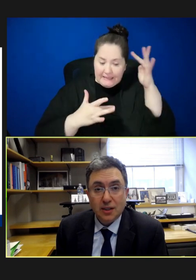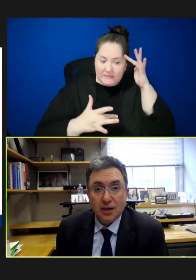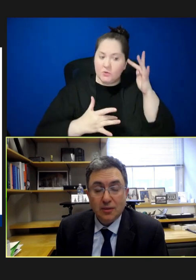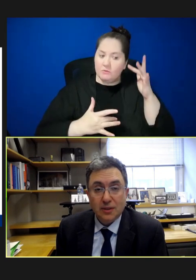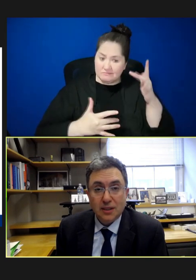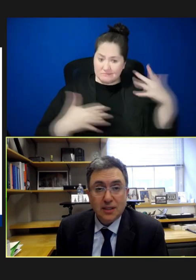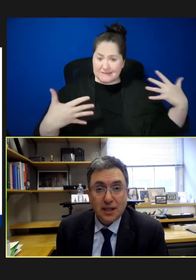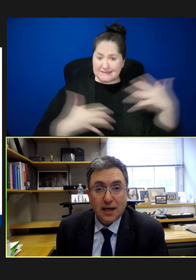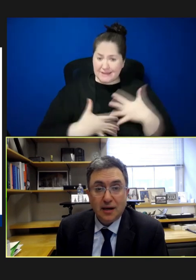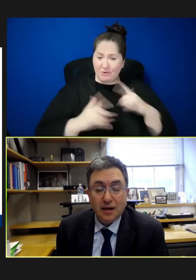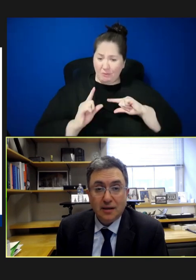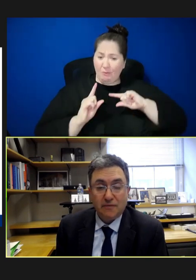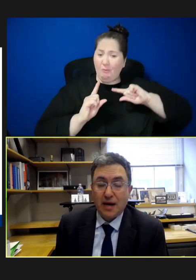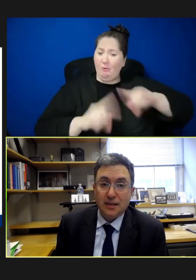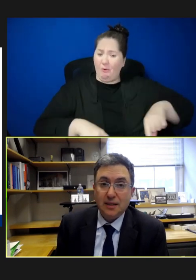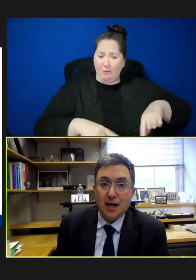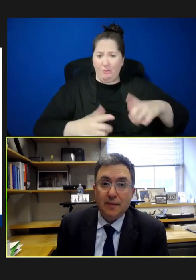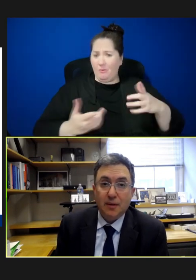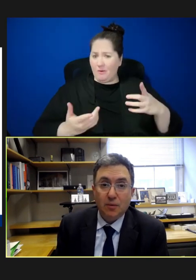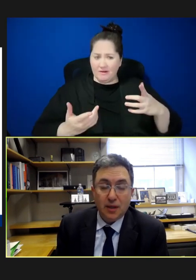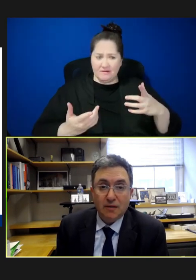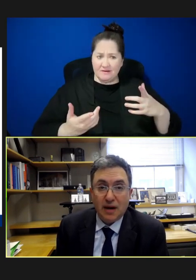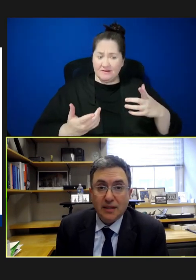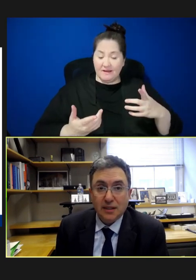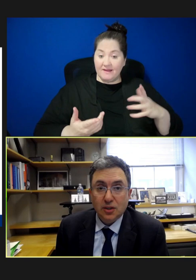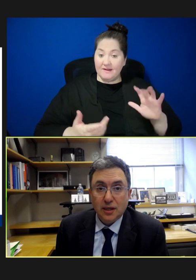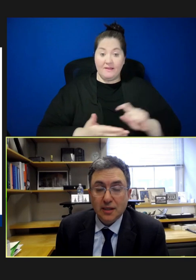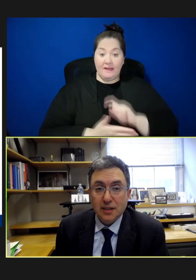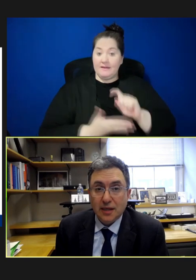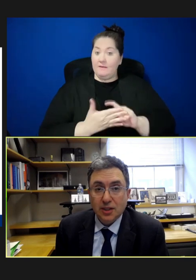to go to Disneyland. And in fact, at the time, they were really advising certain kids not to